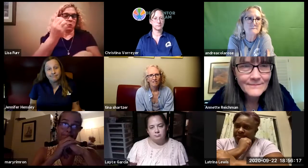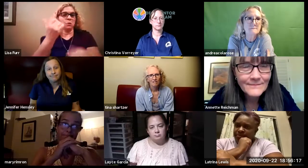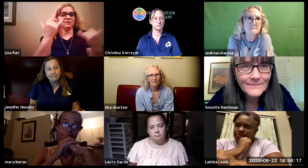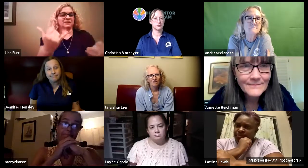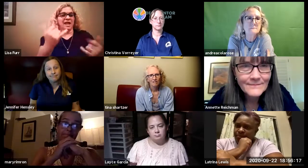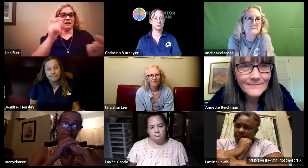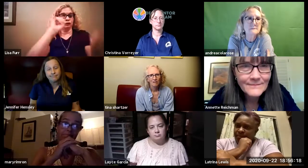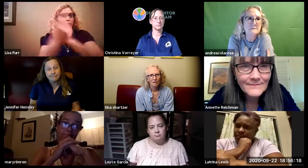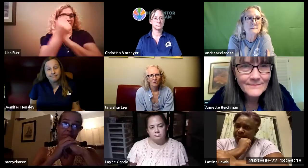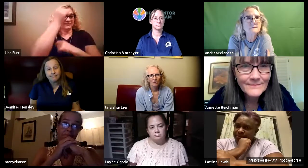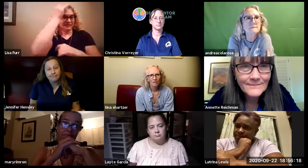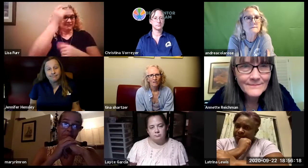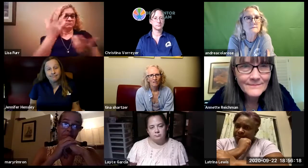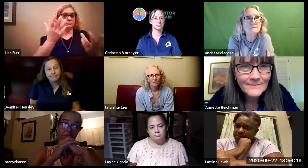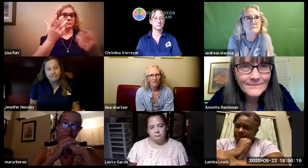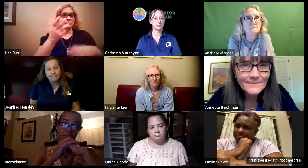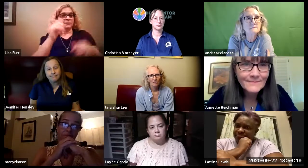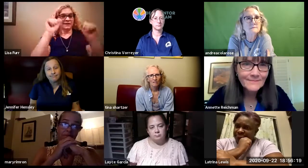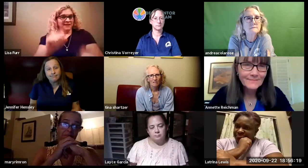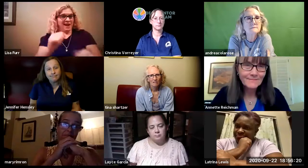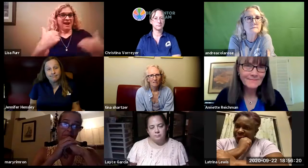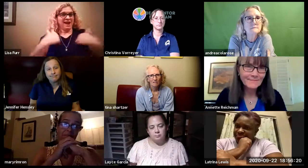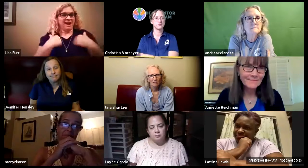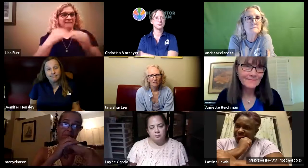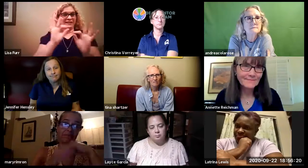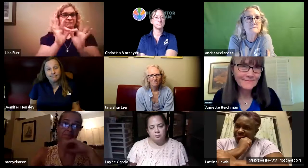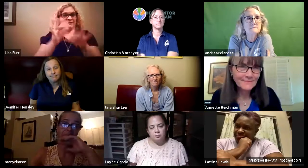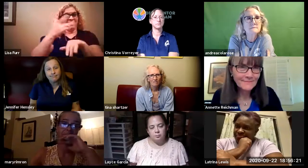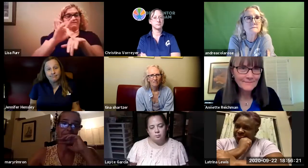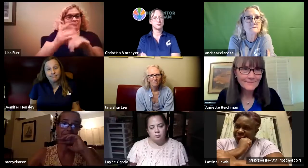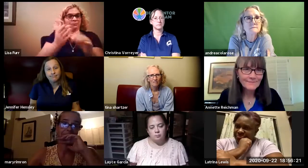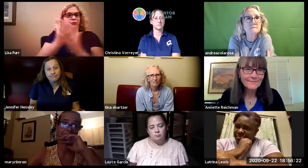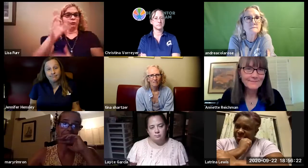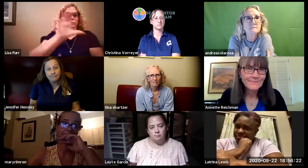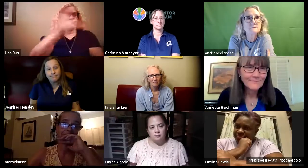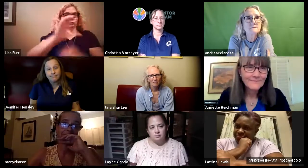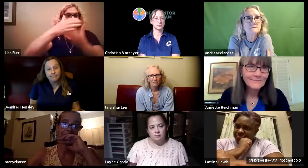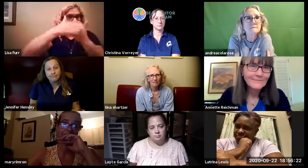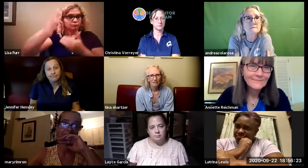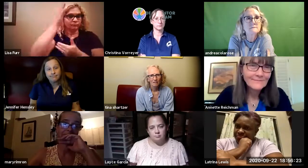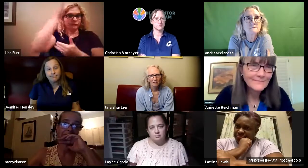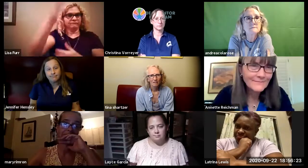areas so now with this shifting paradigm